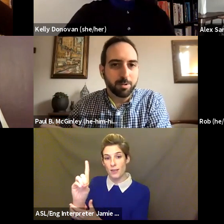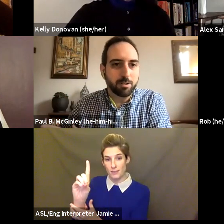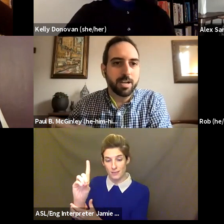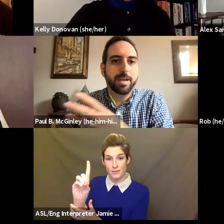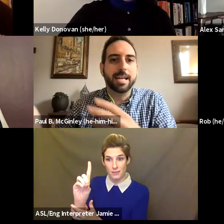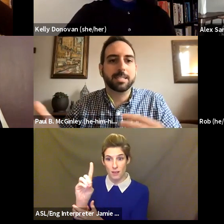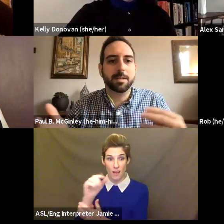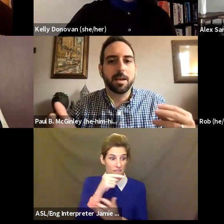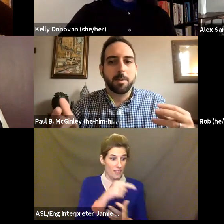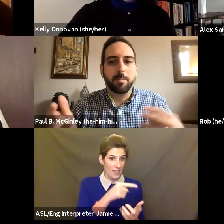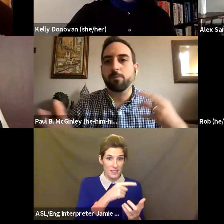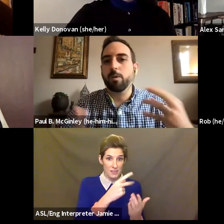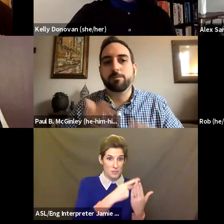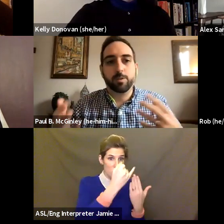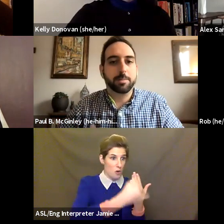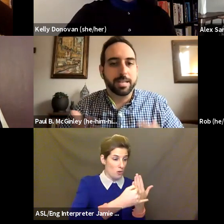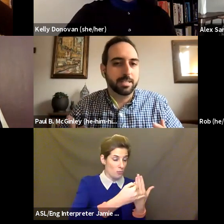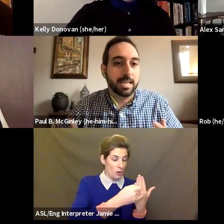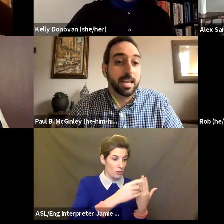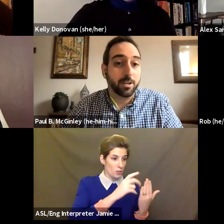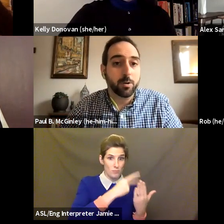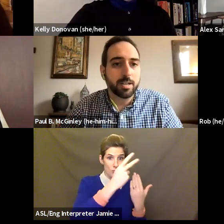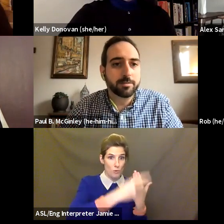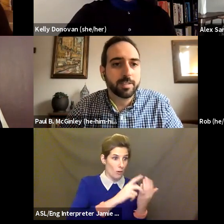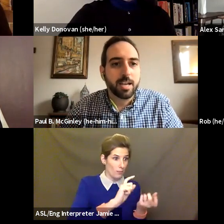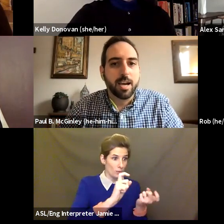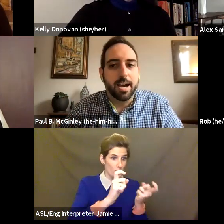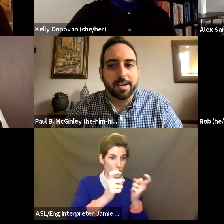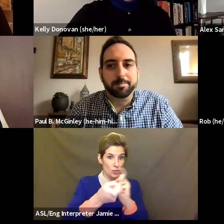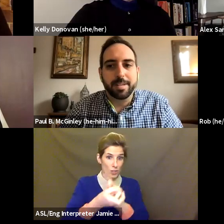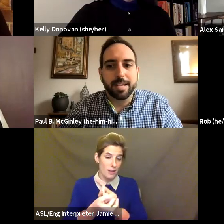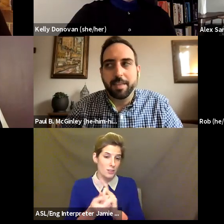program has been what we've really been taking note of. And